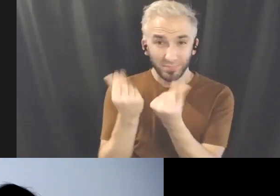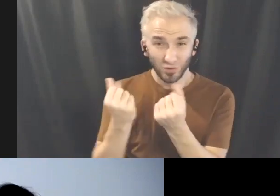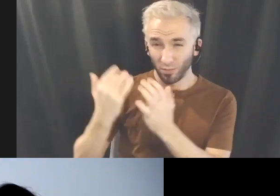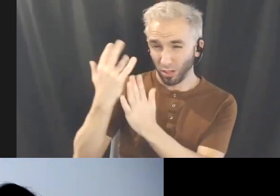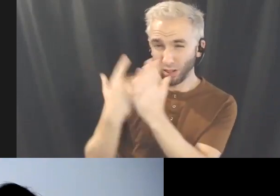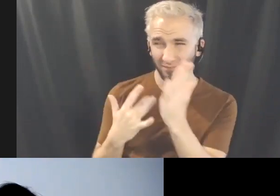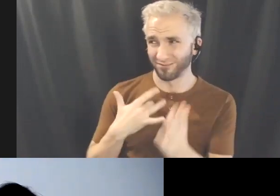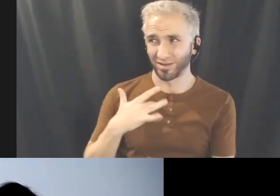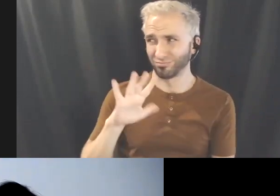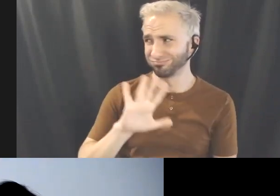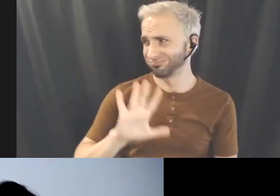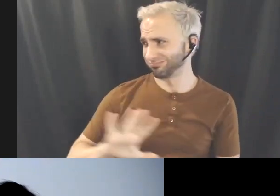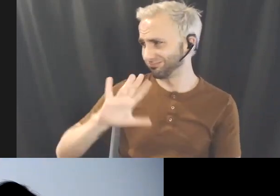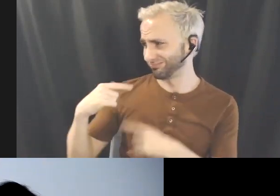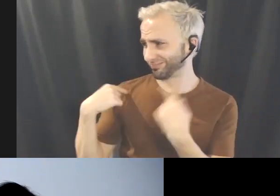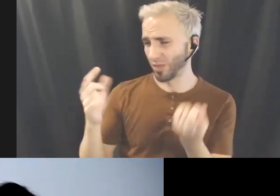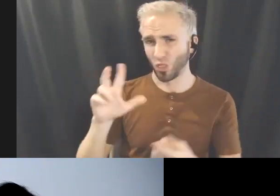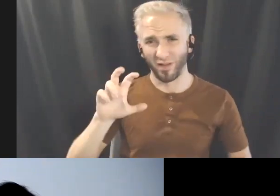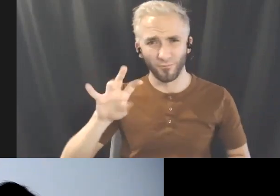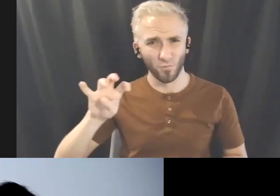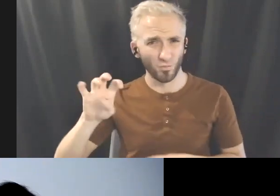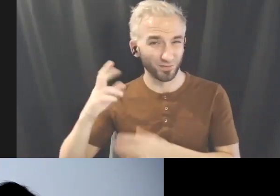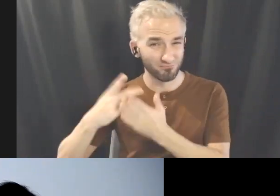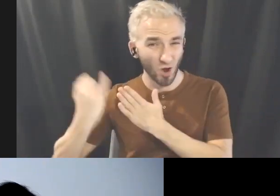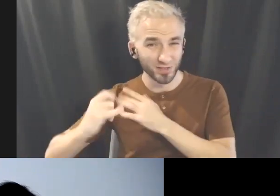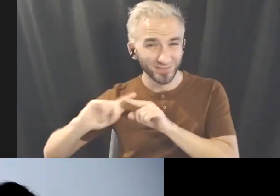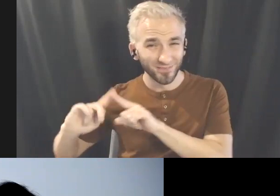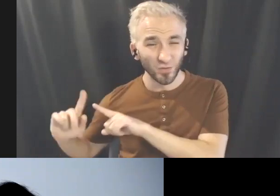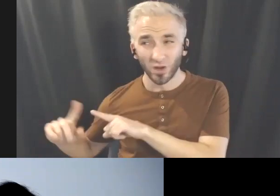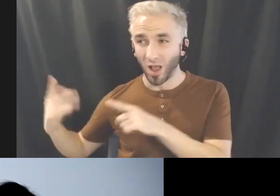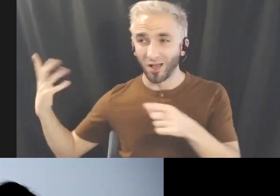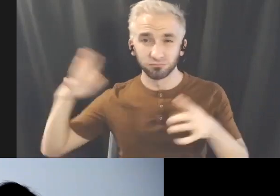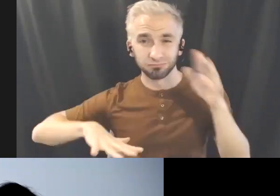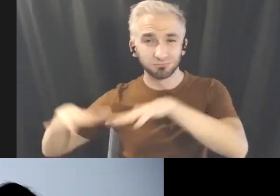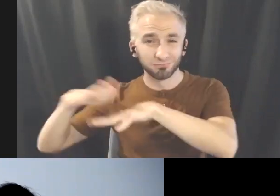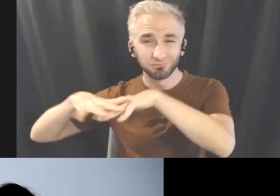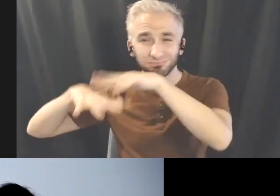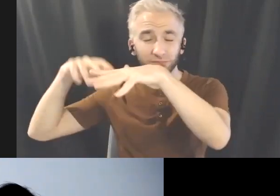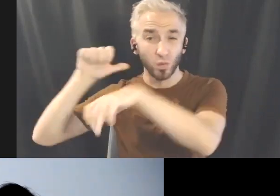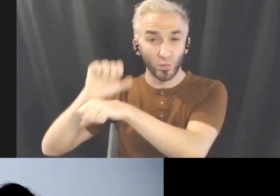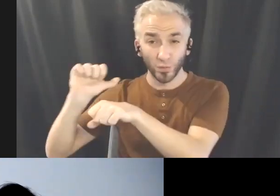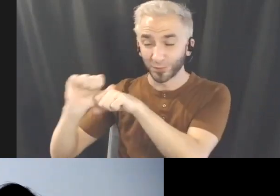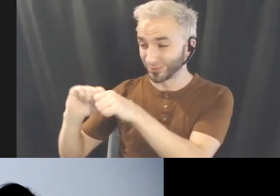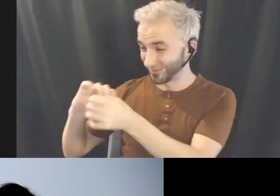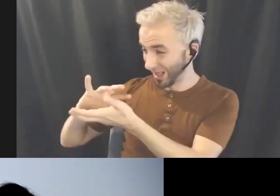right, in doing interdisciplinary work and then often I think about being the present. What what do I want to do what do?